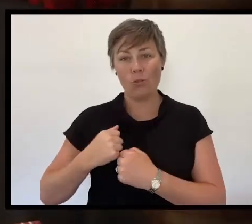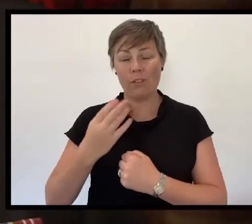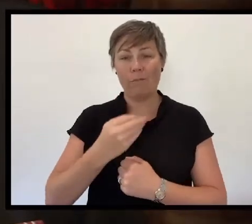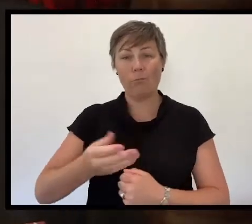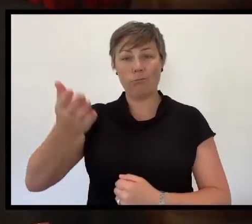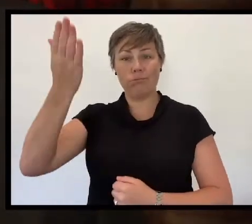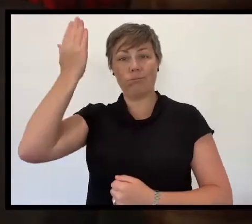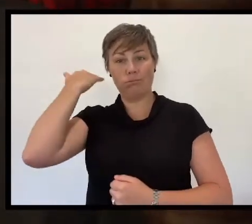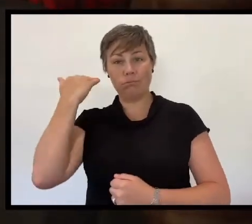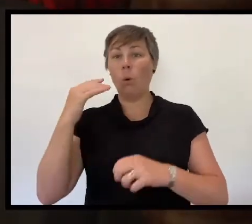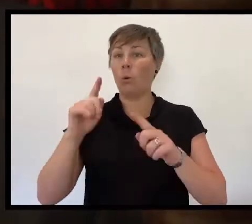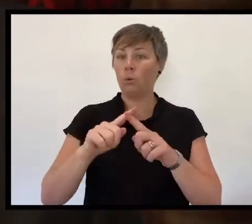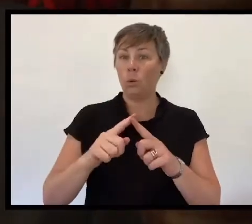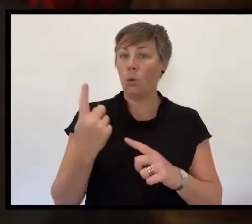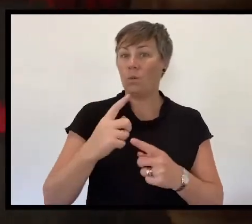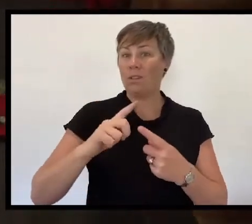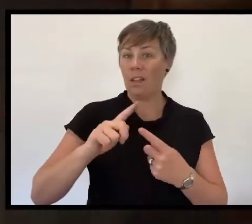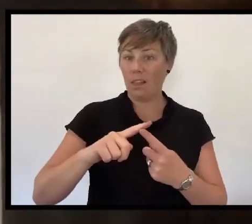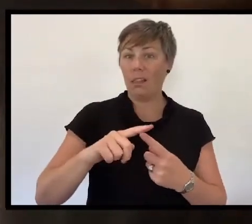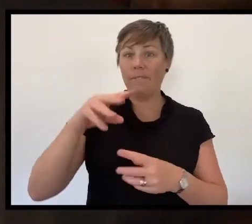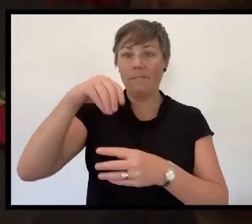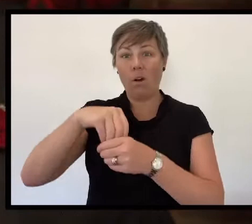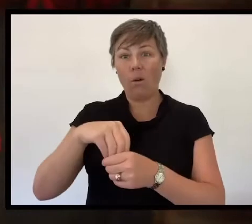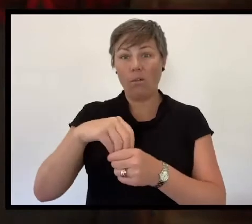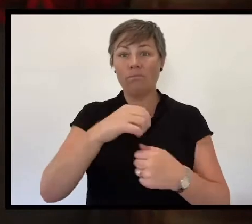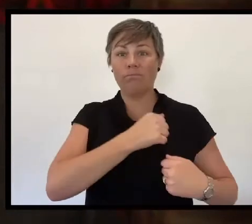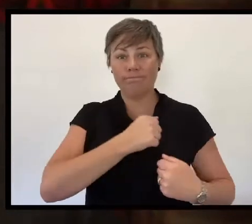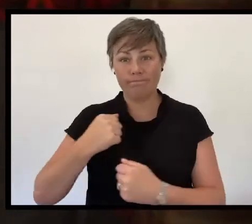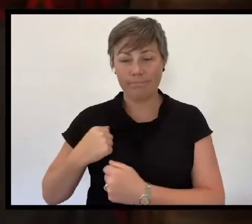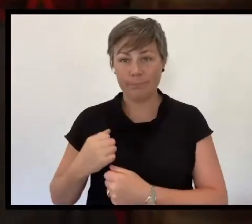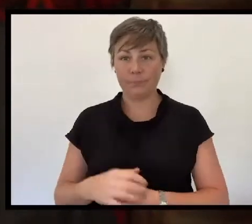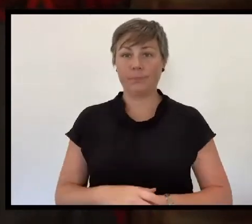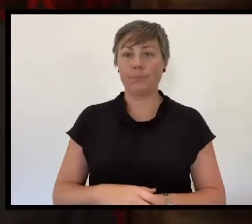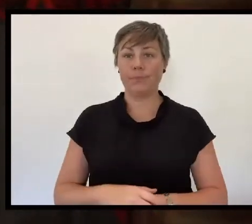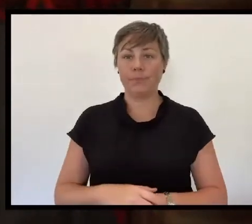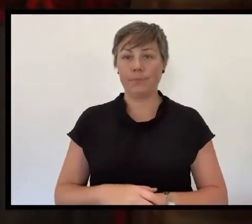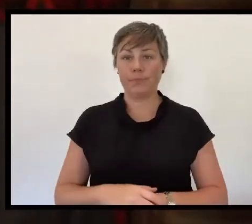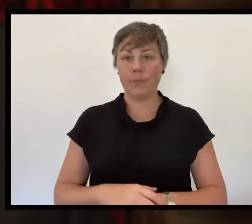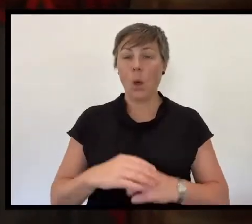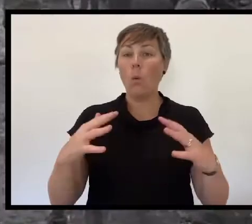Today marks the anniversary of the armistice that ended fighting in the First World War.